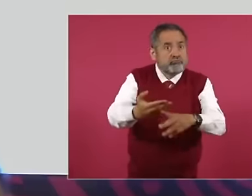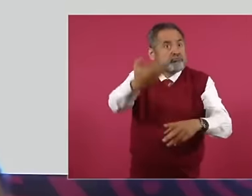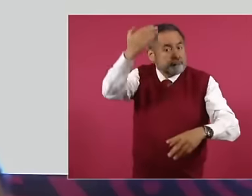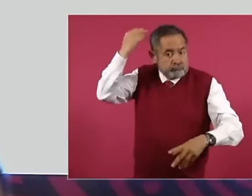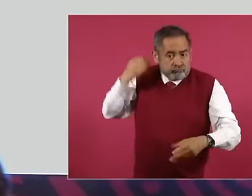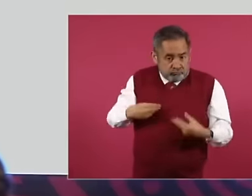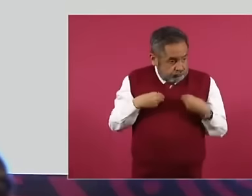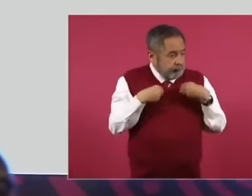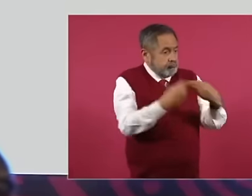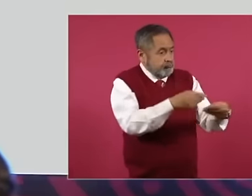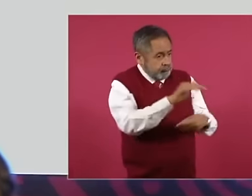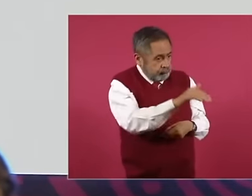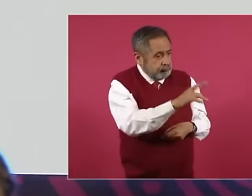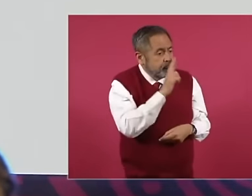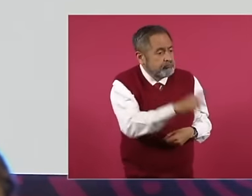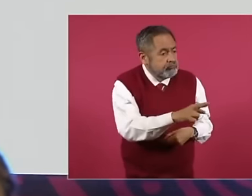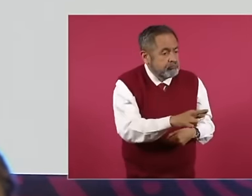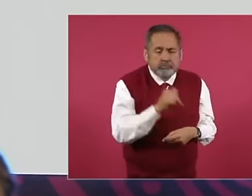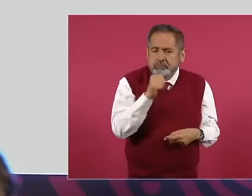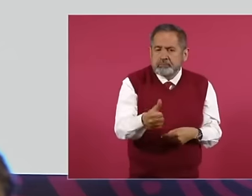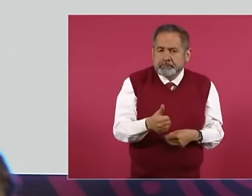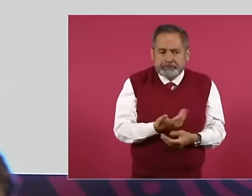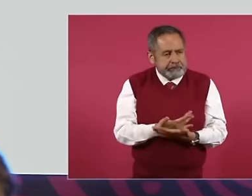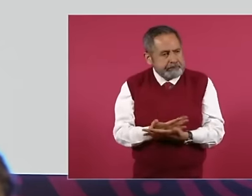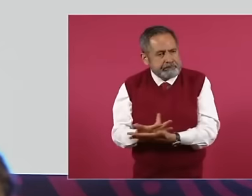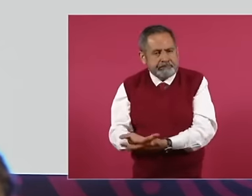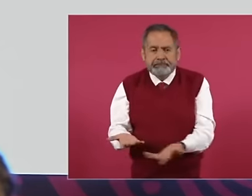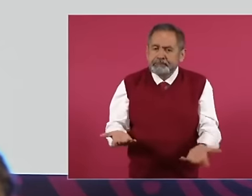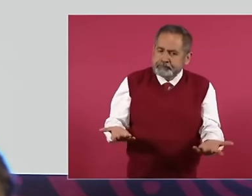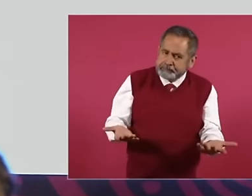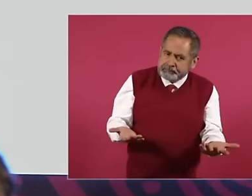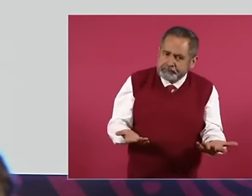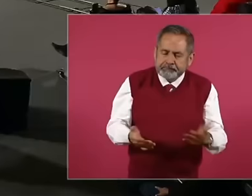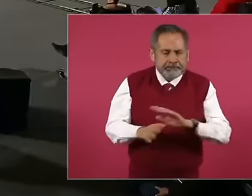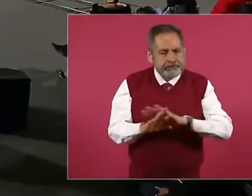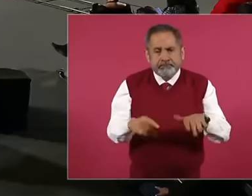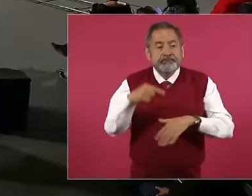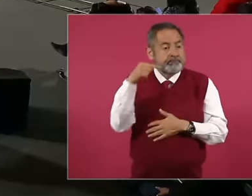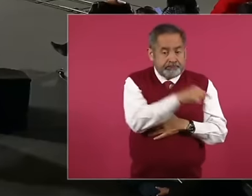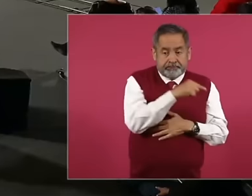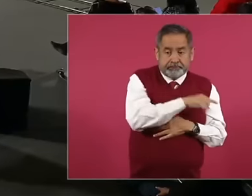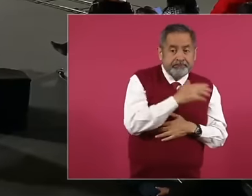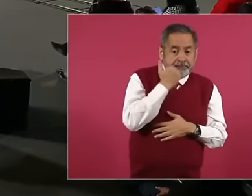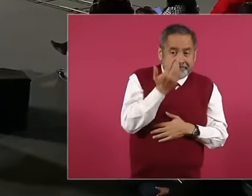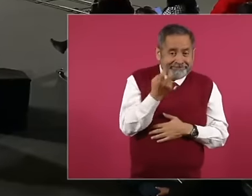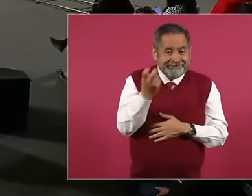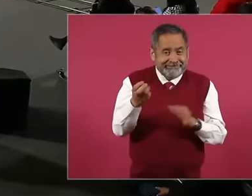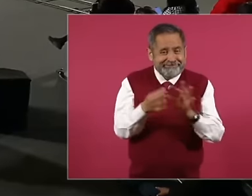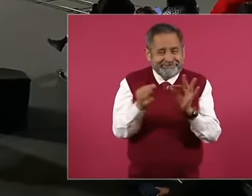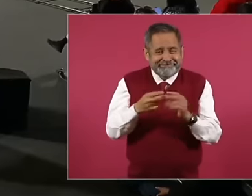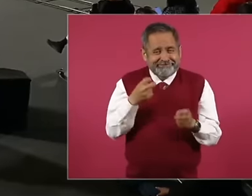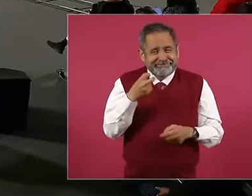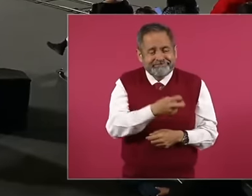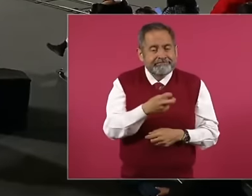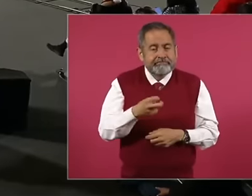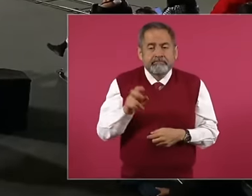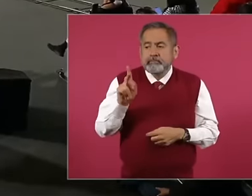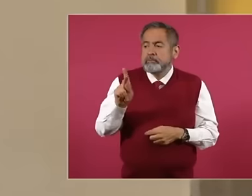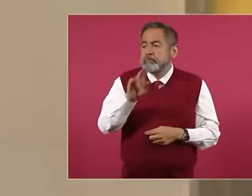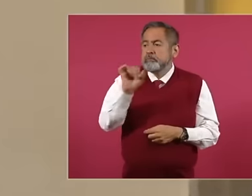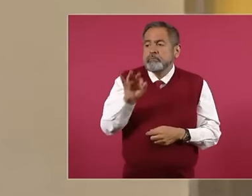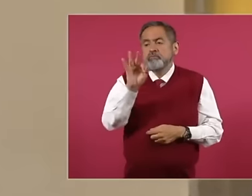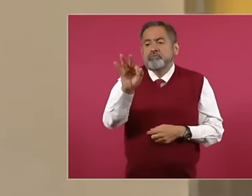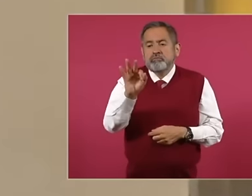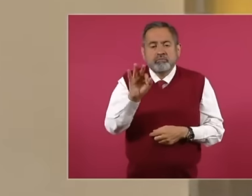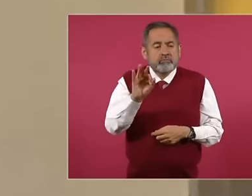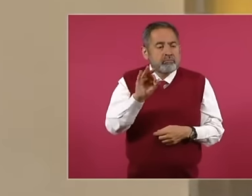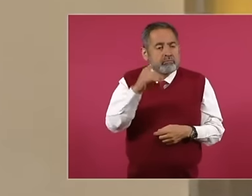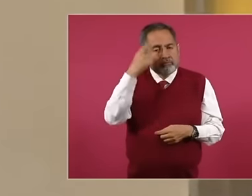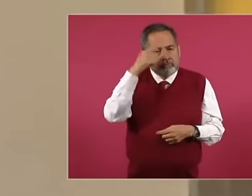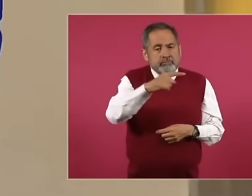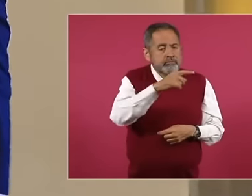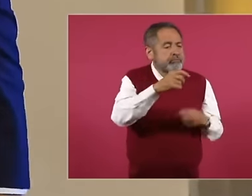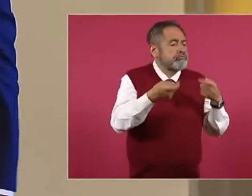on vacation So that's what they want the judiciary to be at the service of